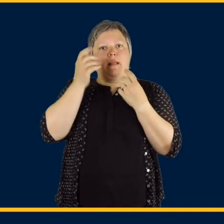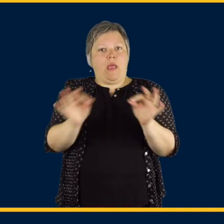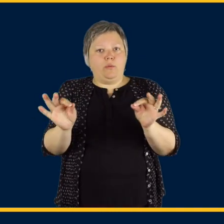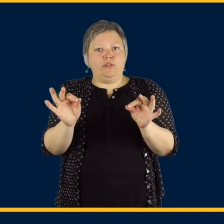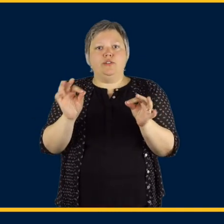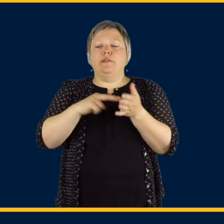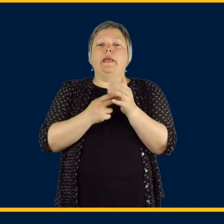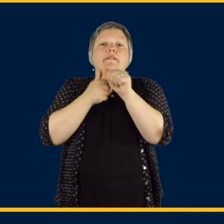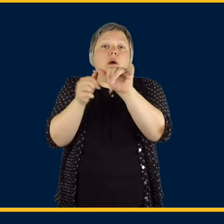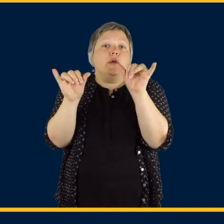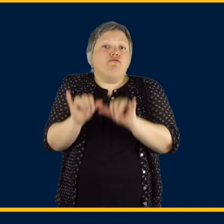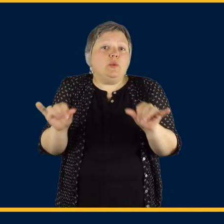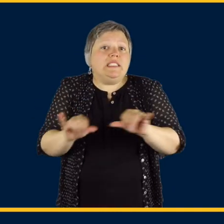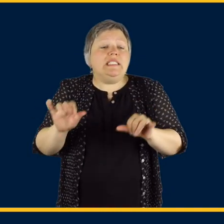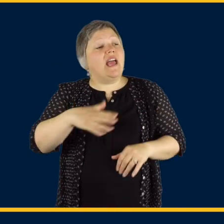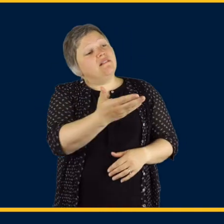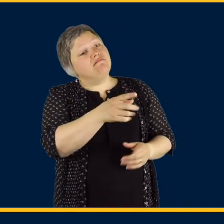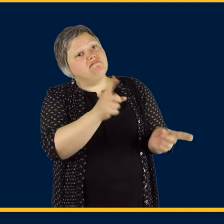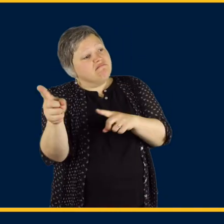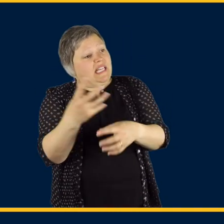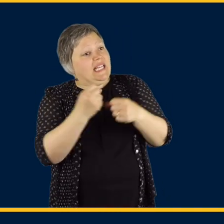So, in everyday life that looks like following daily routines.